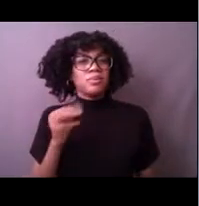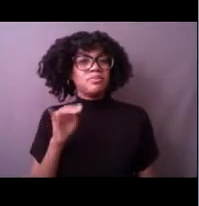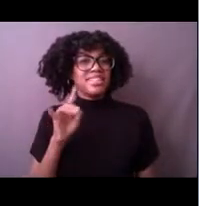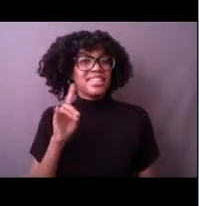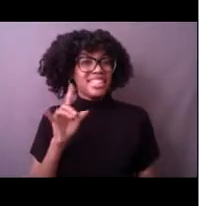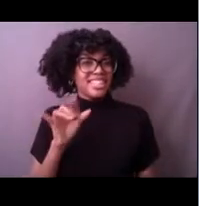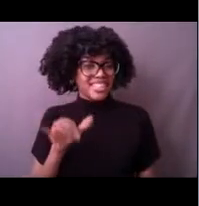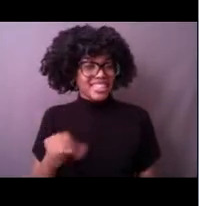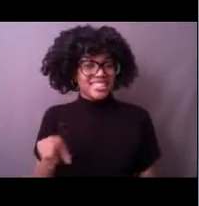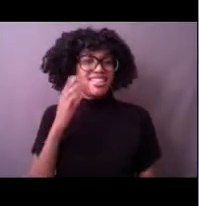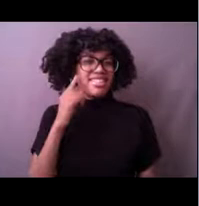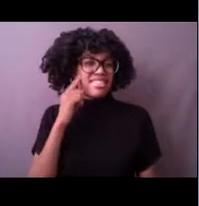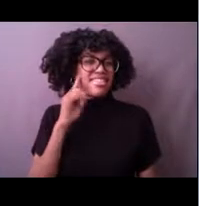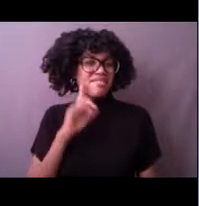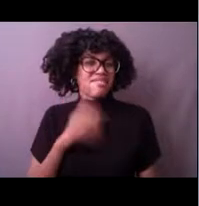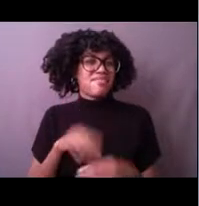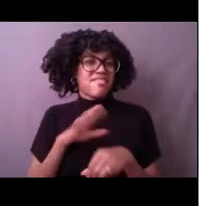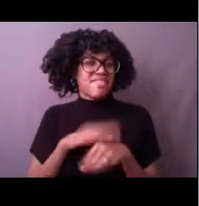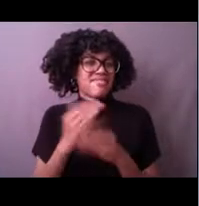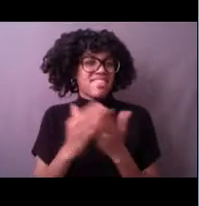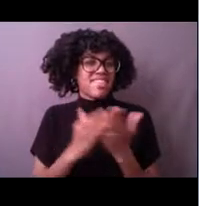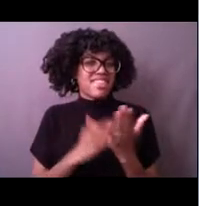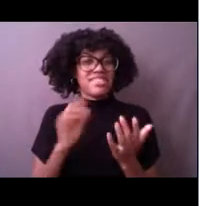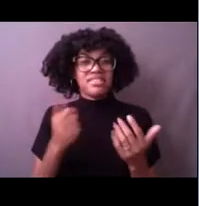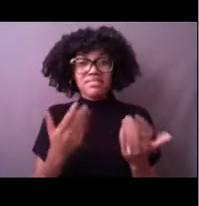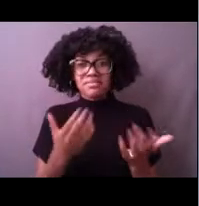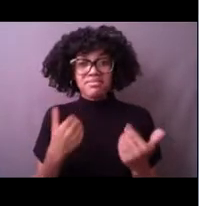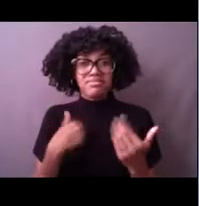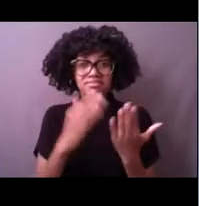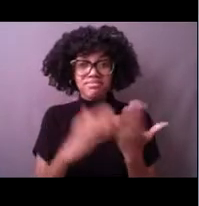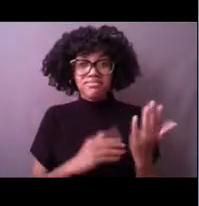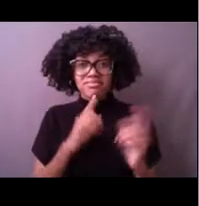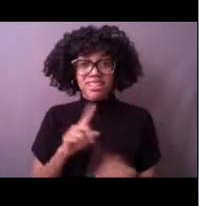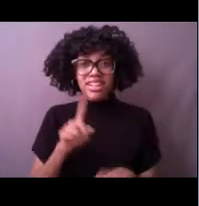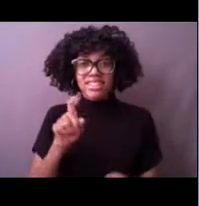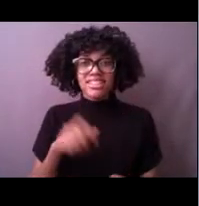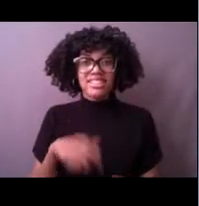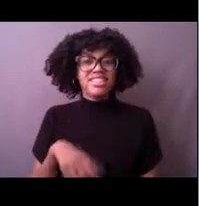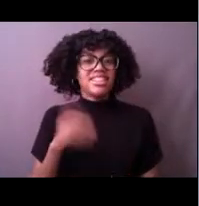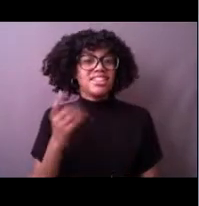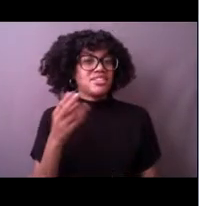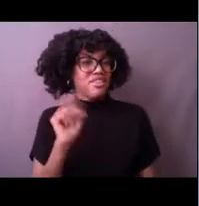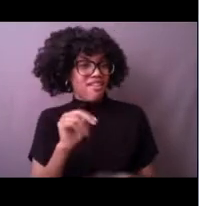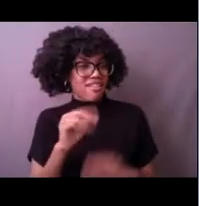So let's see how we did. All right. Oh, very, very good guesses.